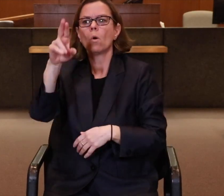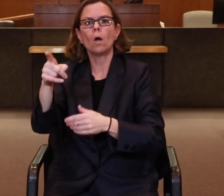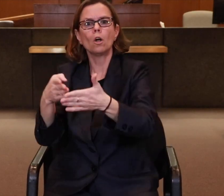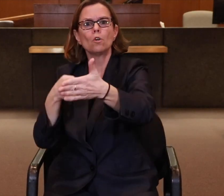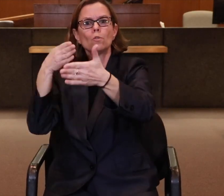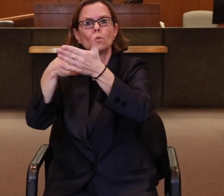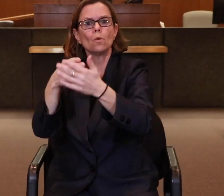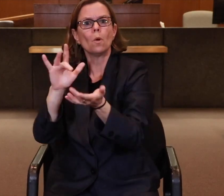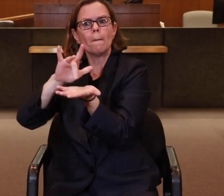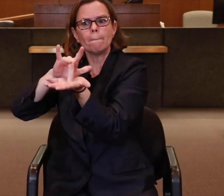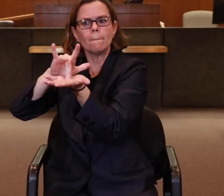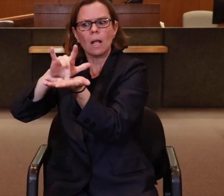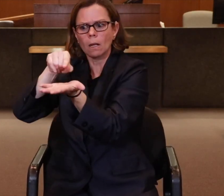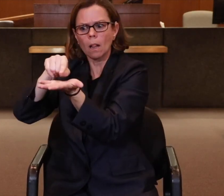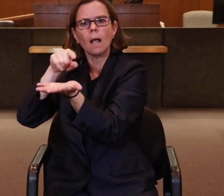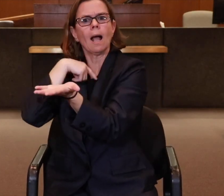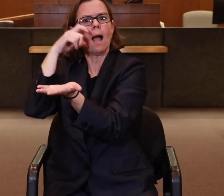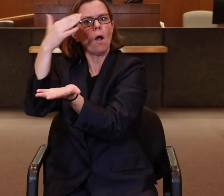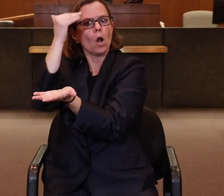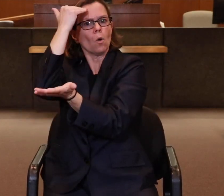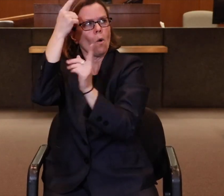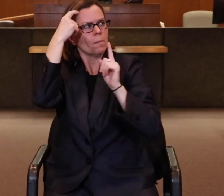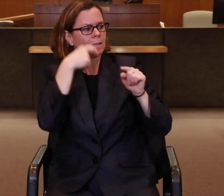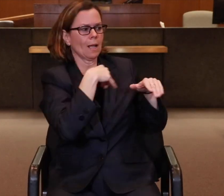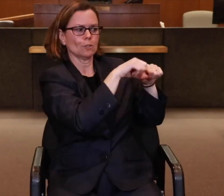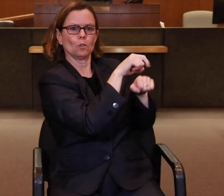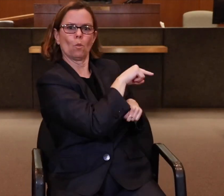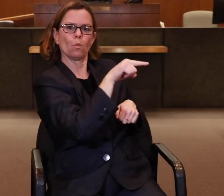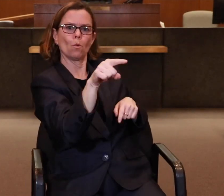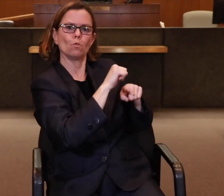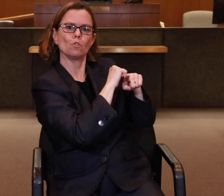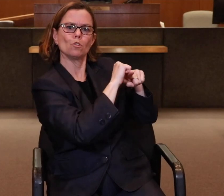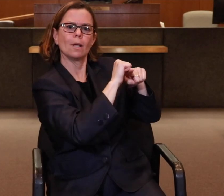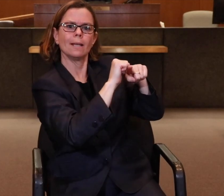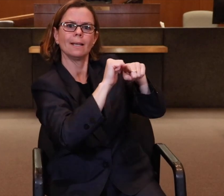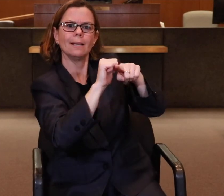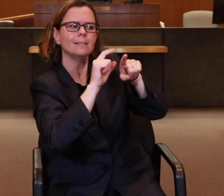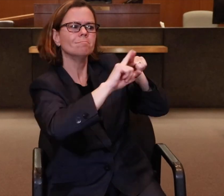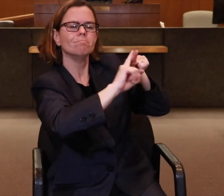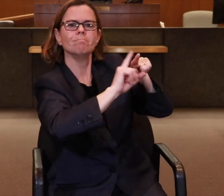or someone is suing something that’s medically related -- I will know because I took these training workshops.